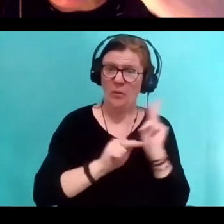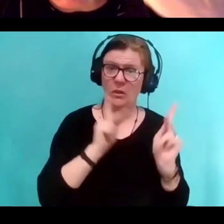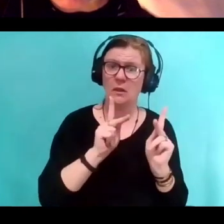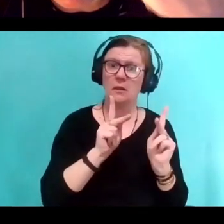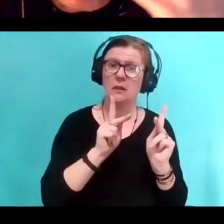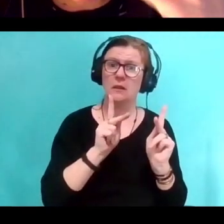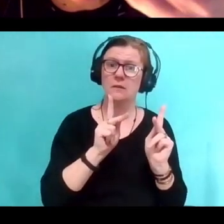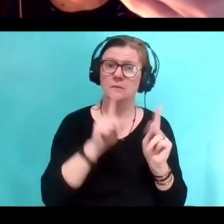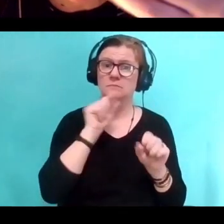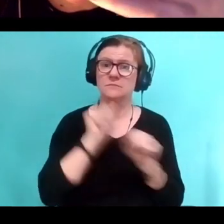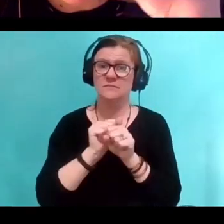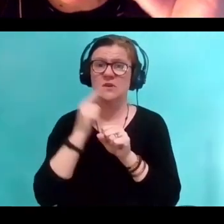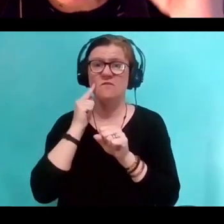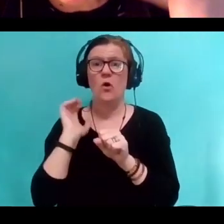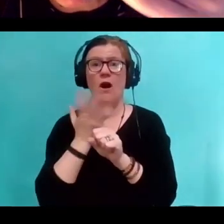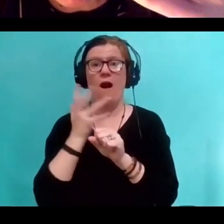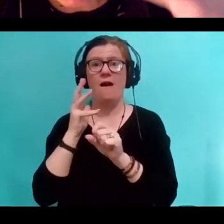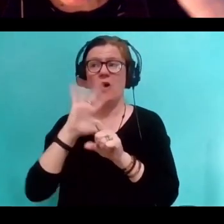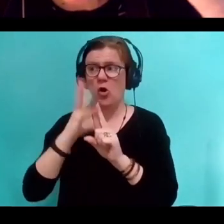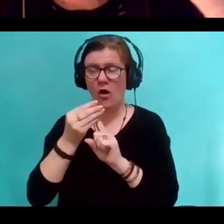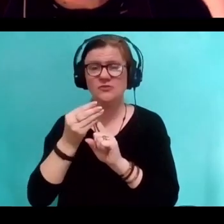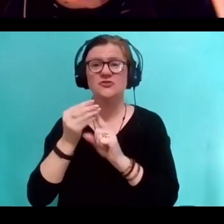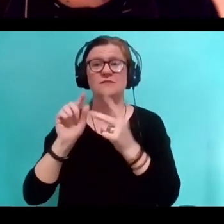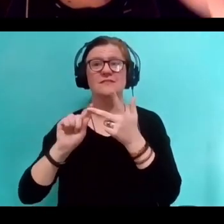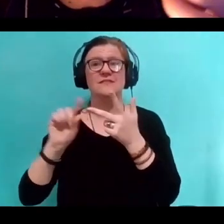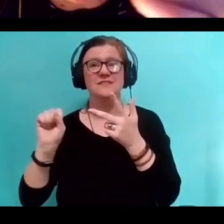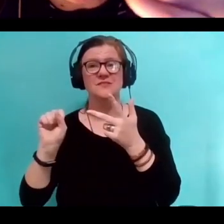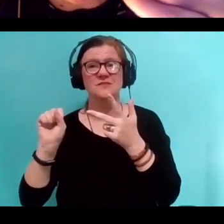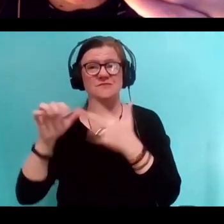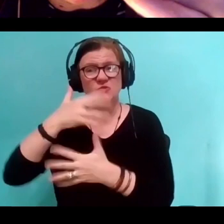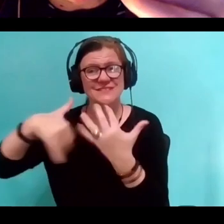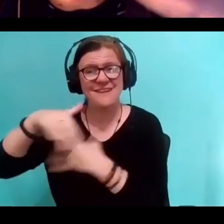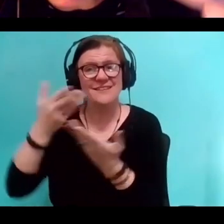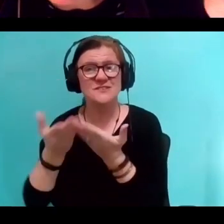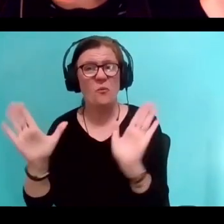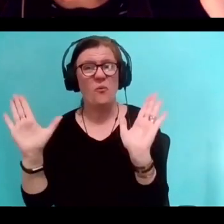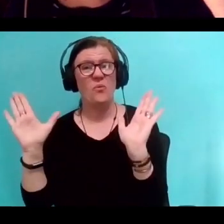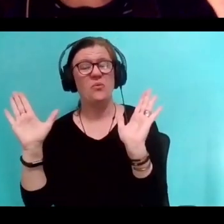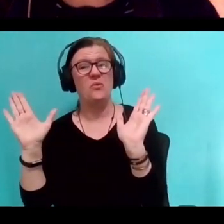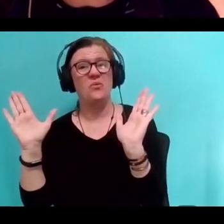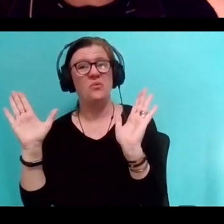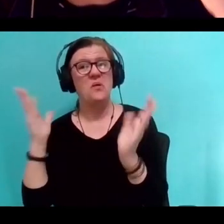but it can be true for society. And maybe an achievable utopia